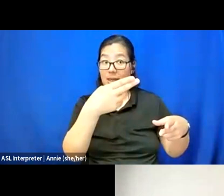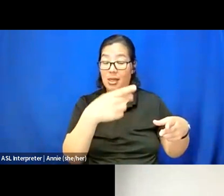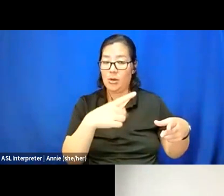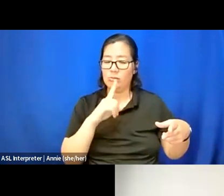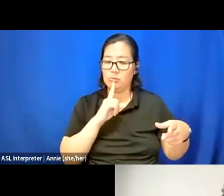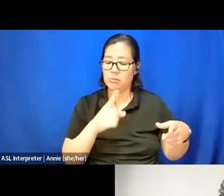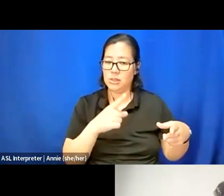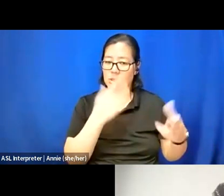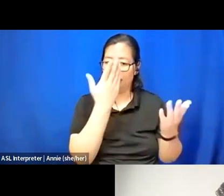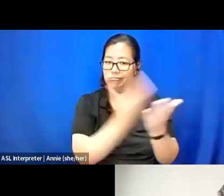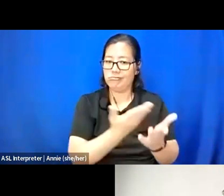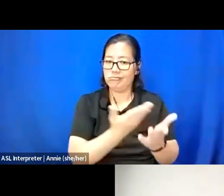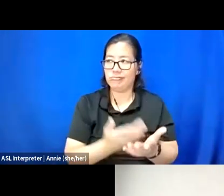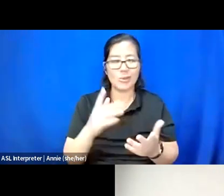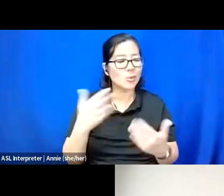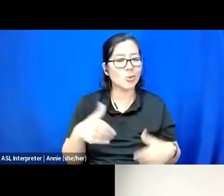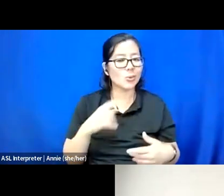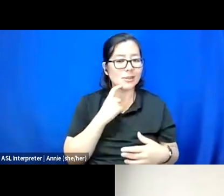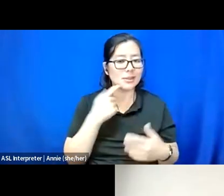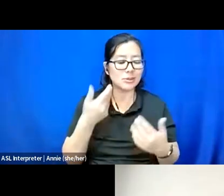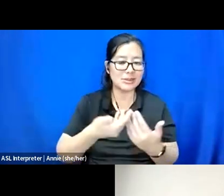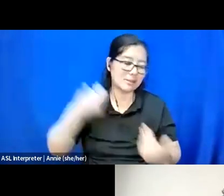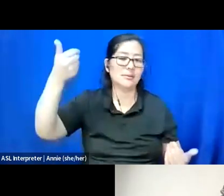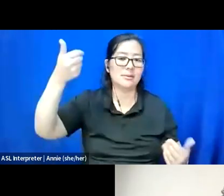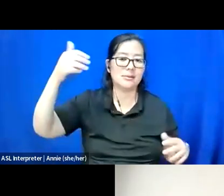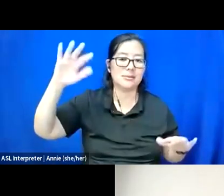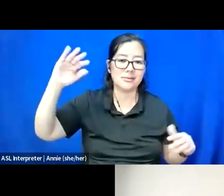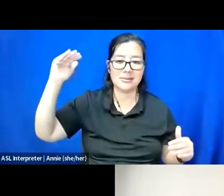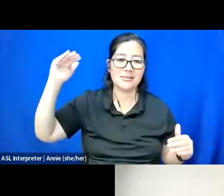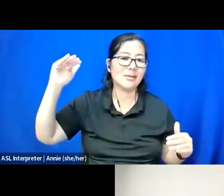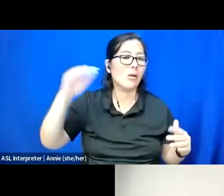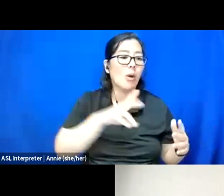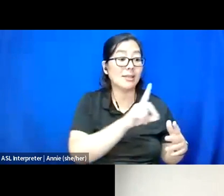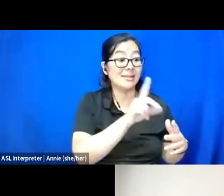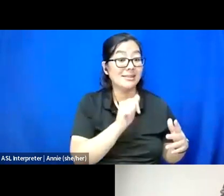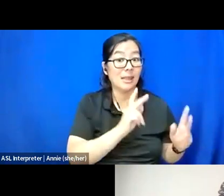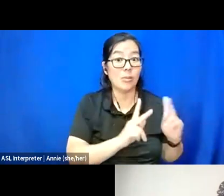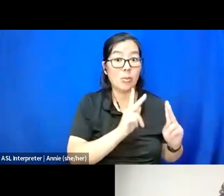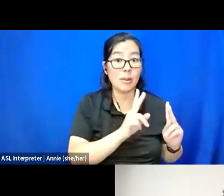that exists still in our culture between what disabled people, but especially disabled people